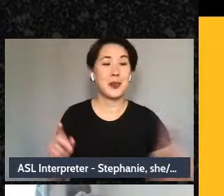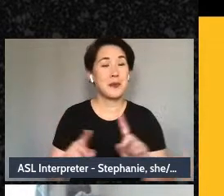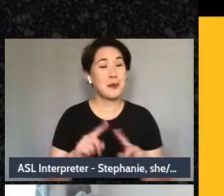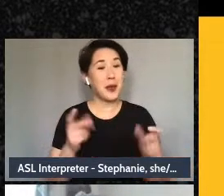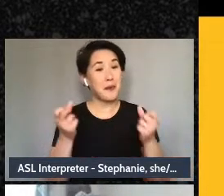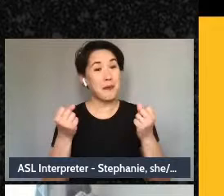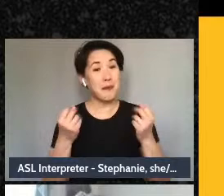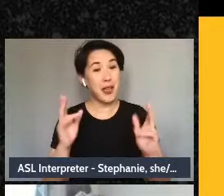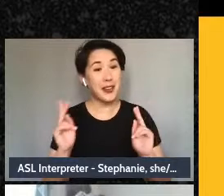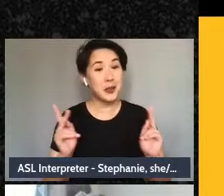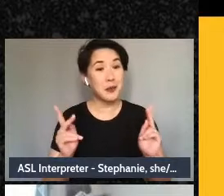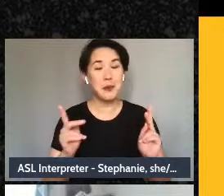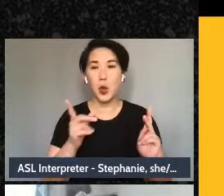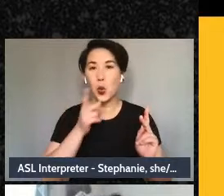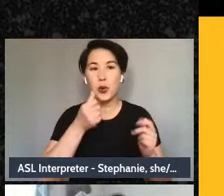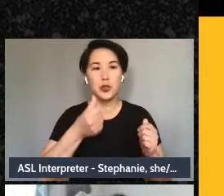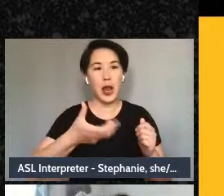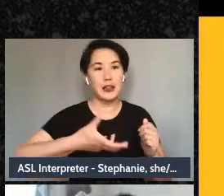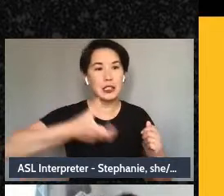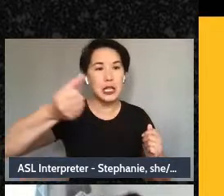take our agency from us, take our narratives from us